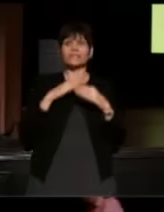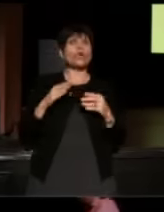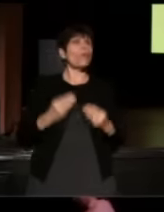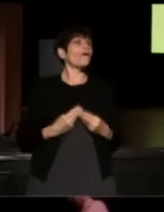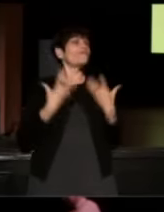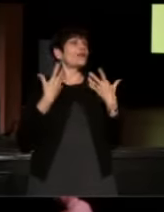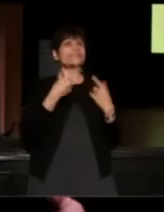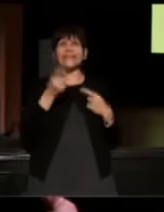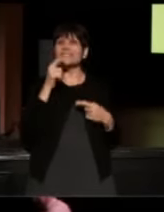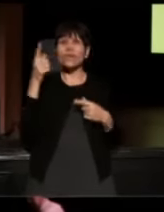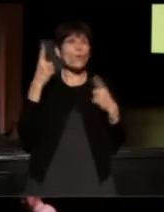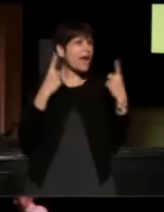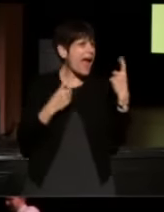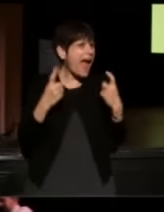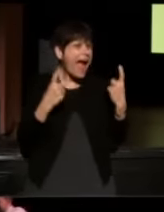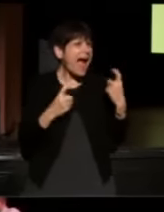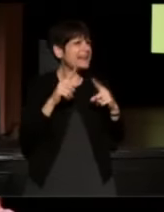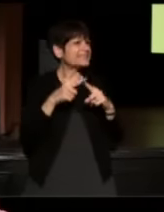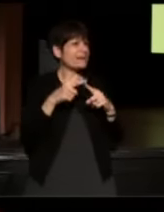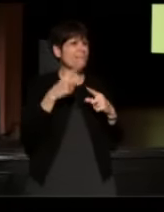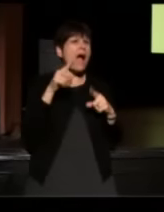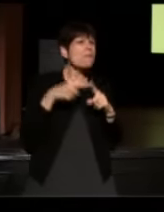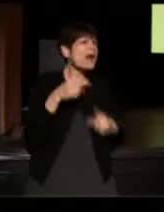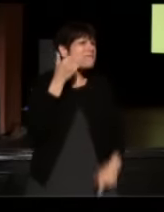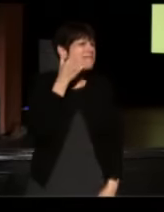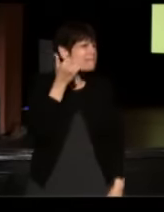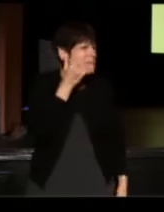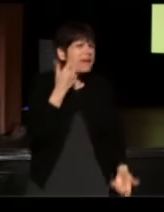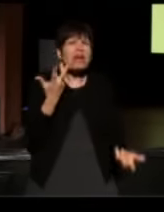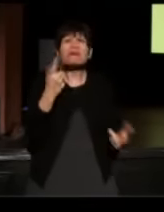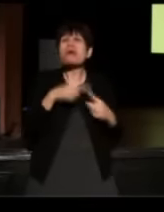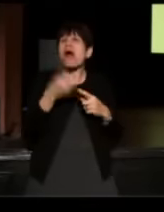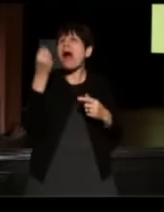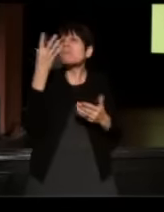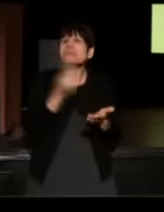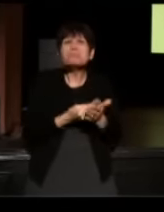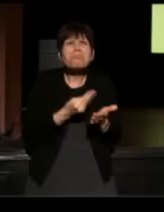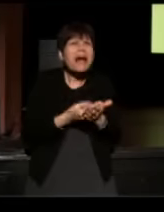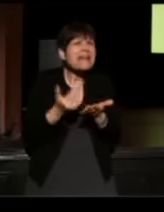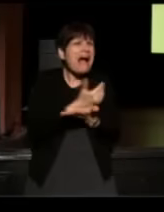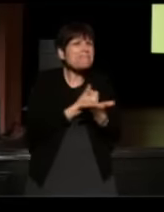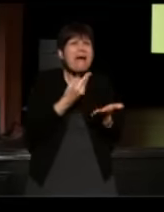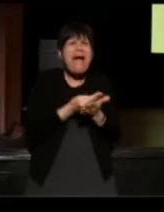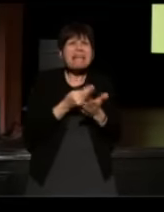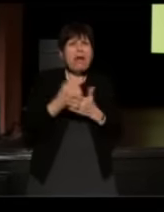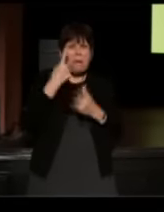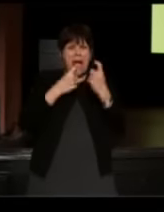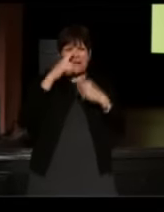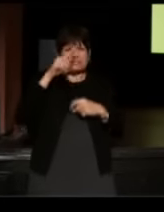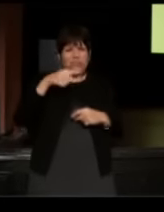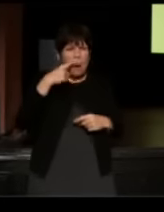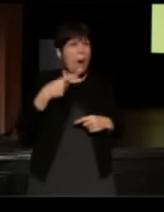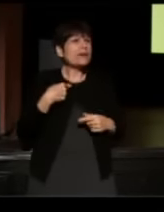They don't ask about when I'm getting my period or how much money I make or did I make a doody today.